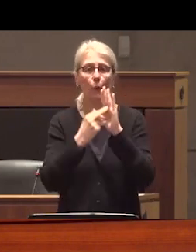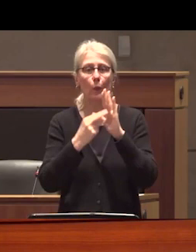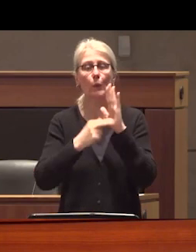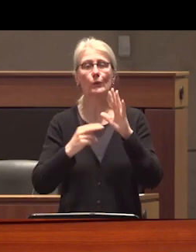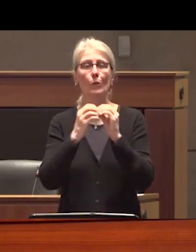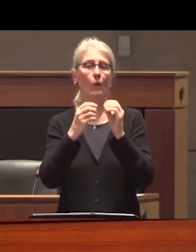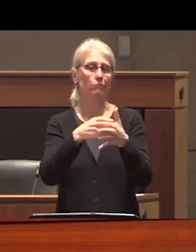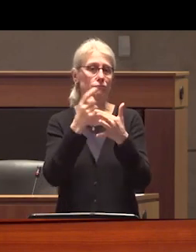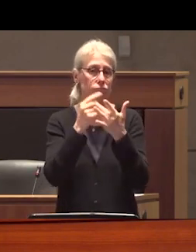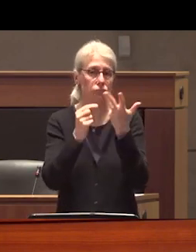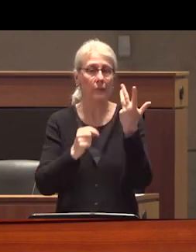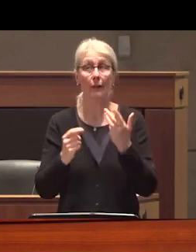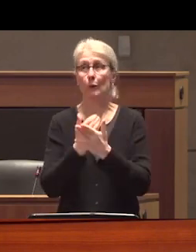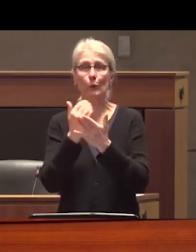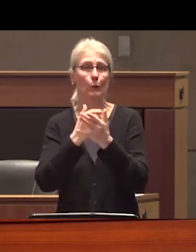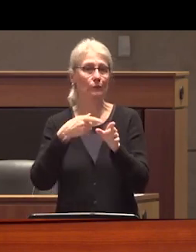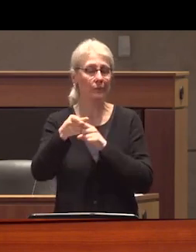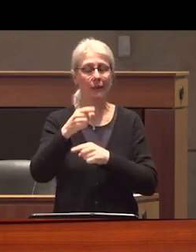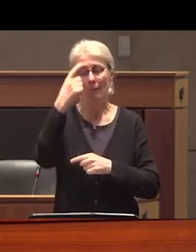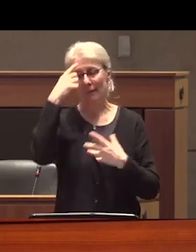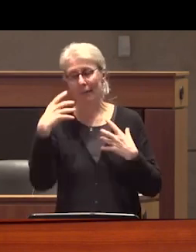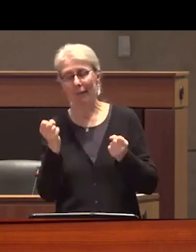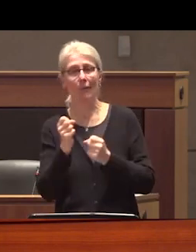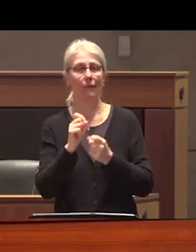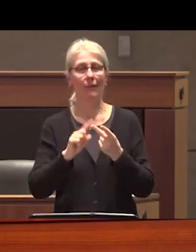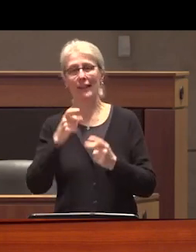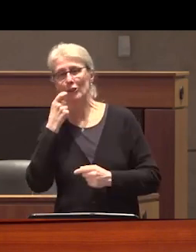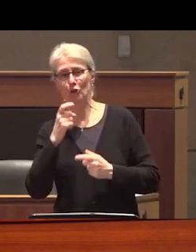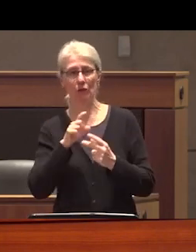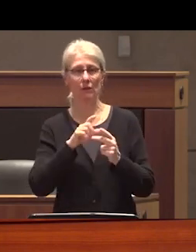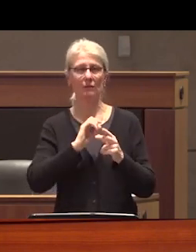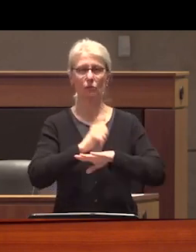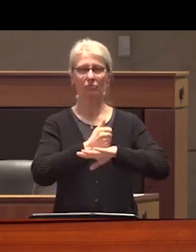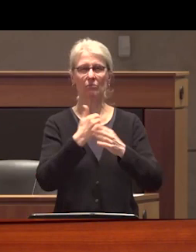the creation of a new ministry of mental health addictions we have seen hundreds of millions of